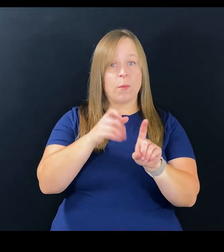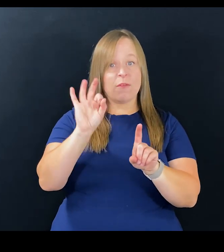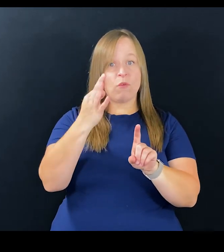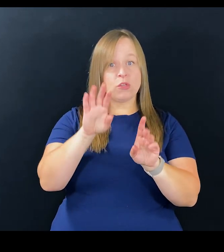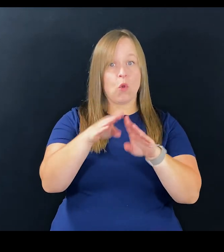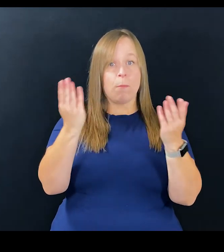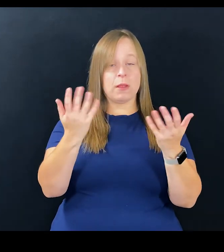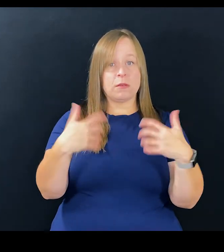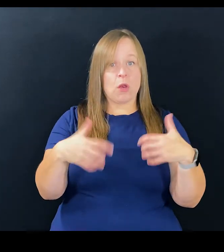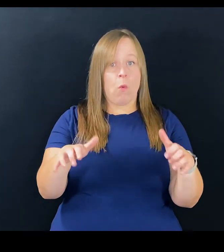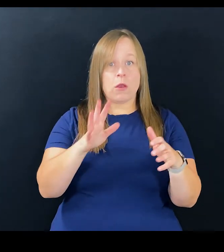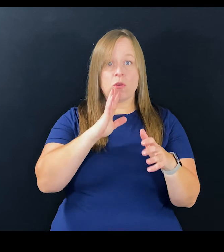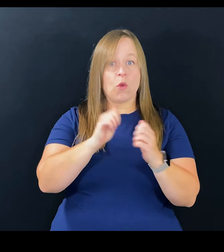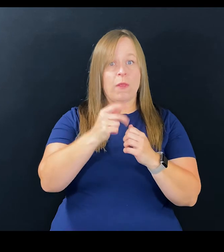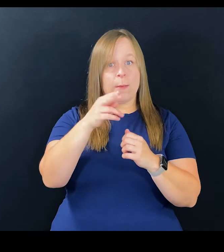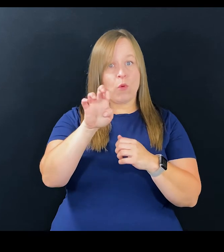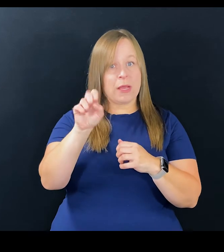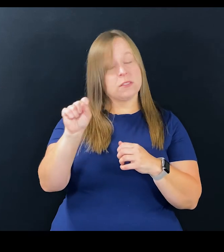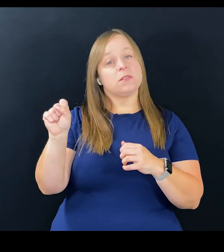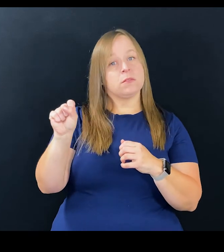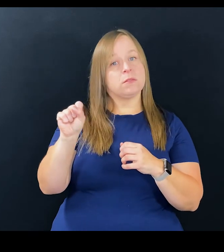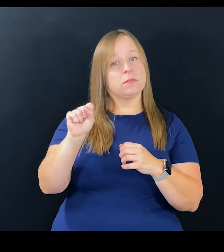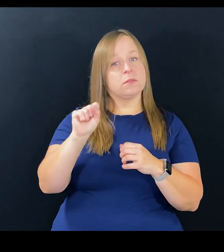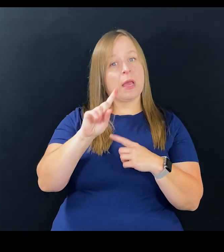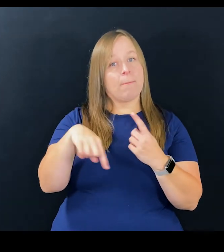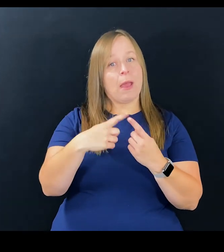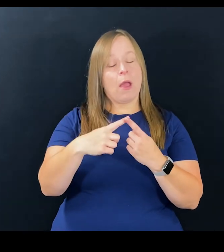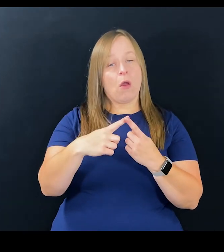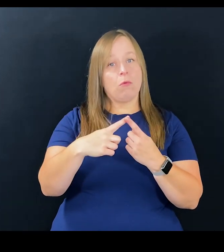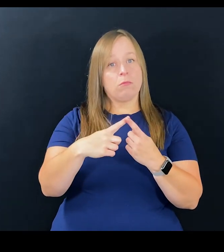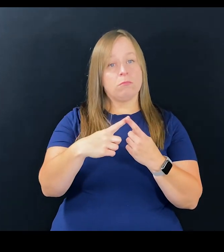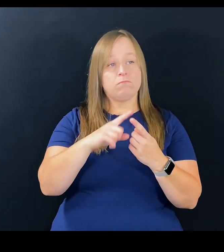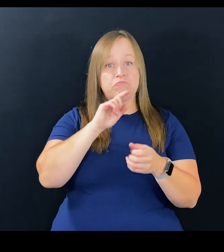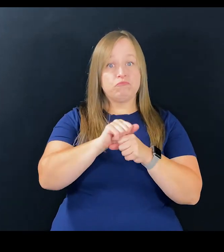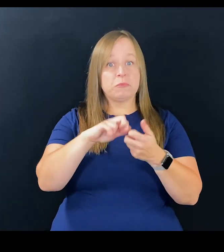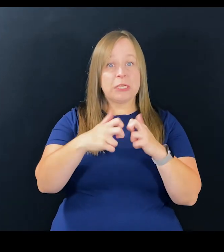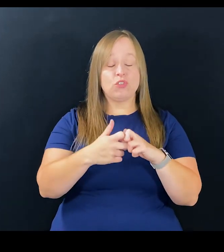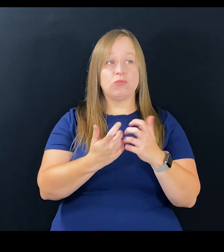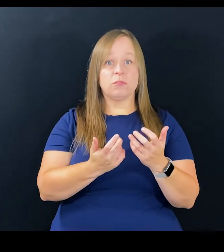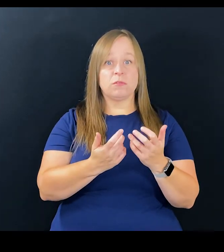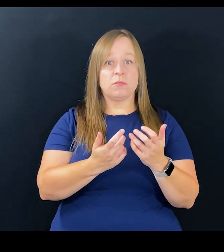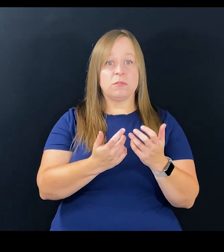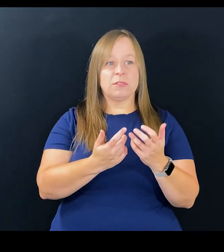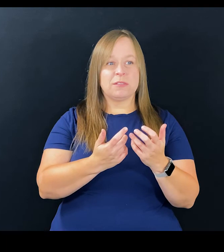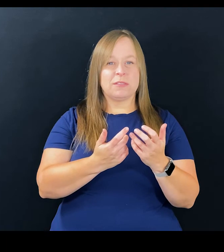from the French Open, who didn't wanna talk to the press, these are real issues.